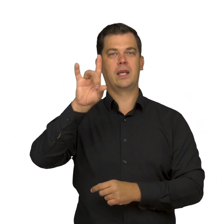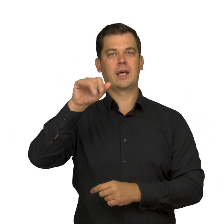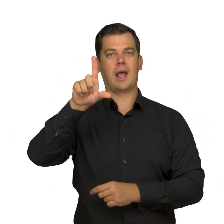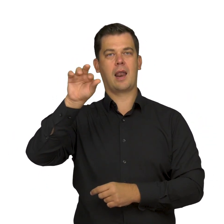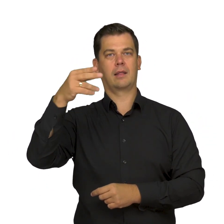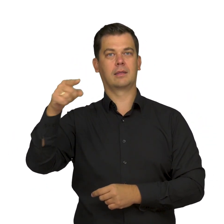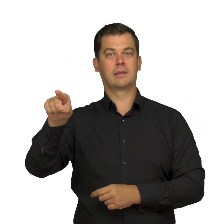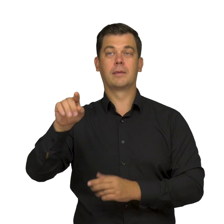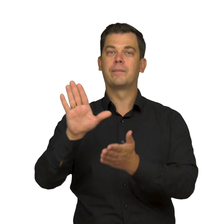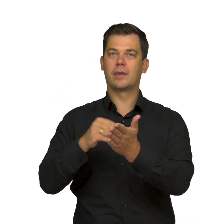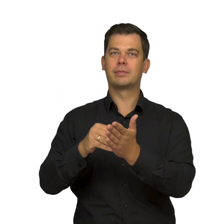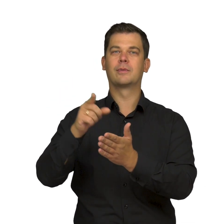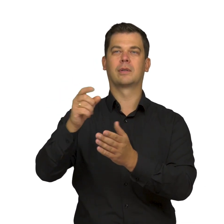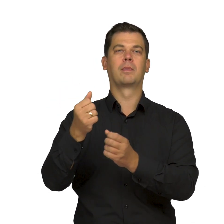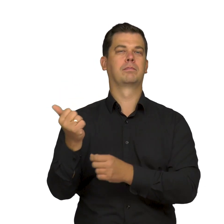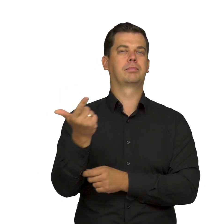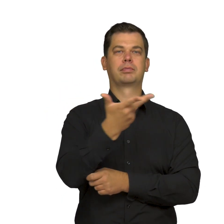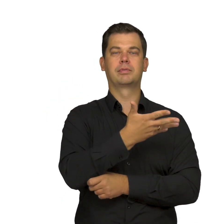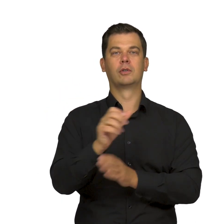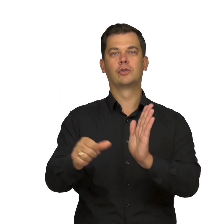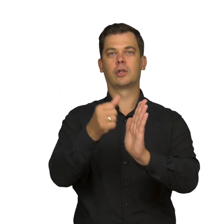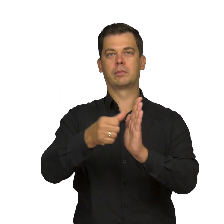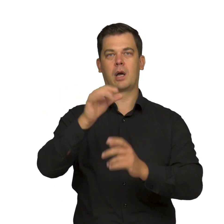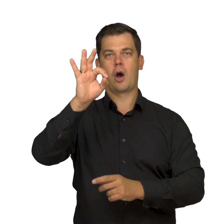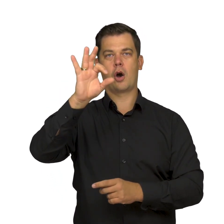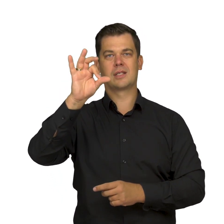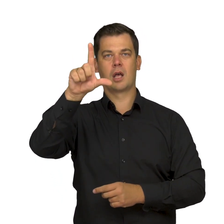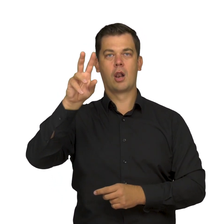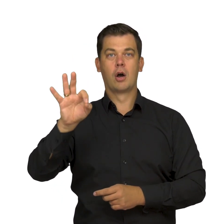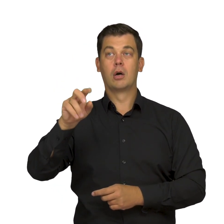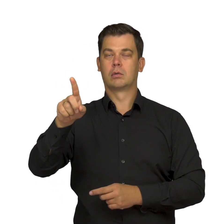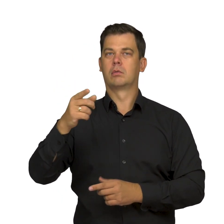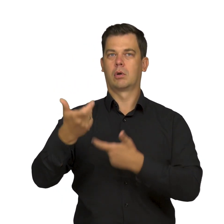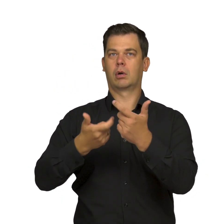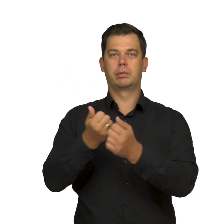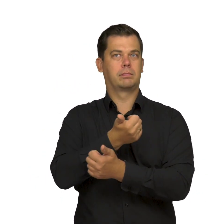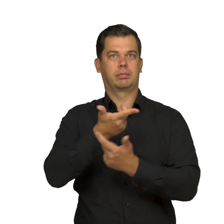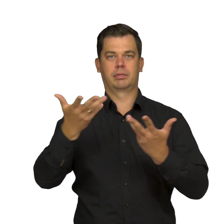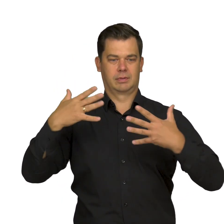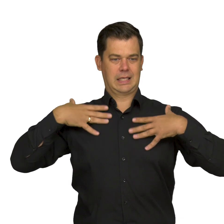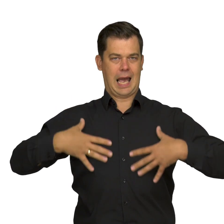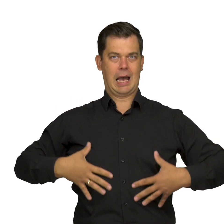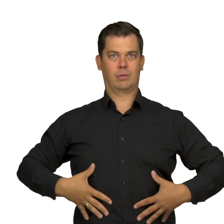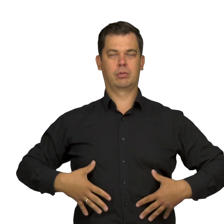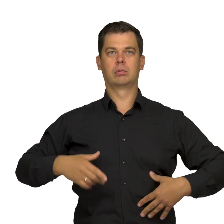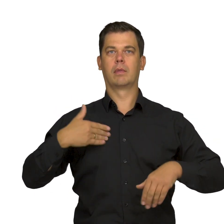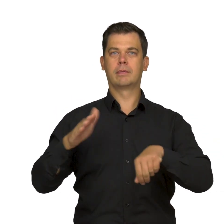the group of sculptures in a park in Oslo, where we see the naked human body